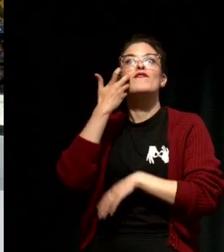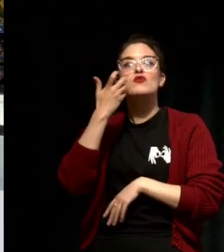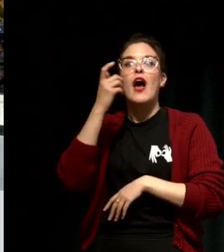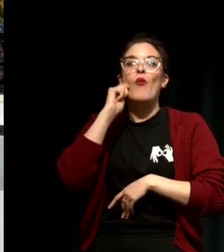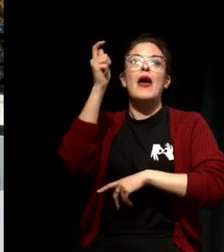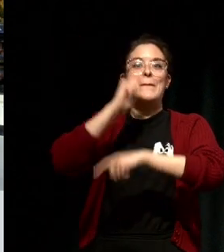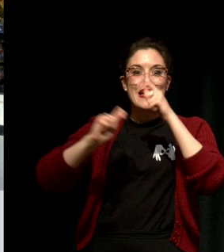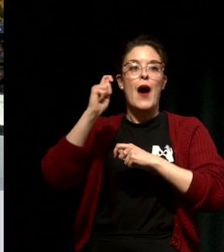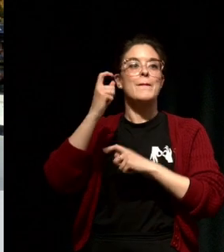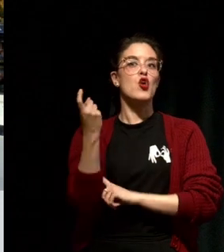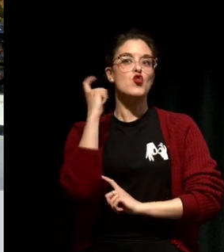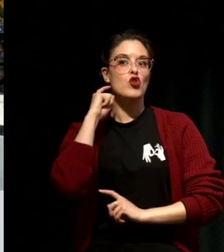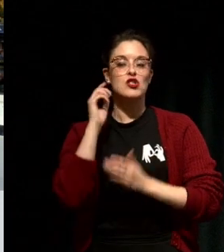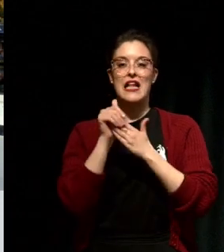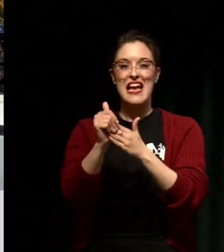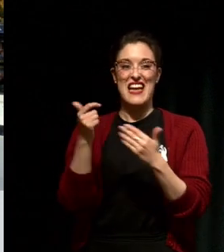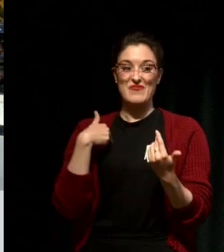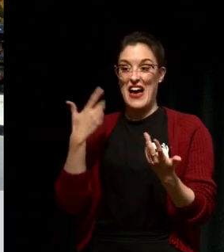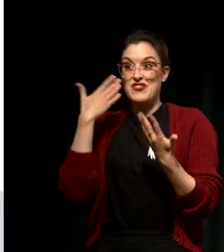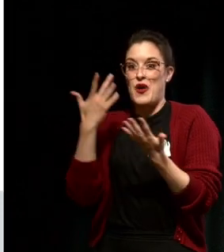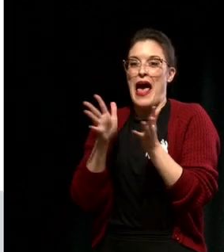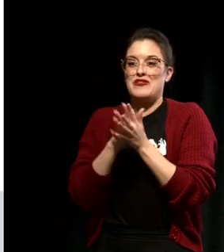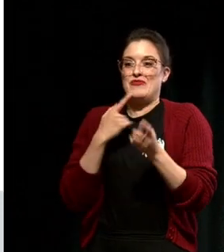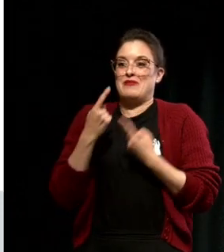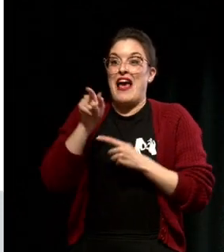I just I didn't have the vocabulary, I didn't know the words for it.